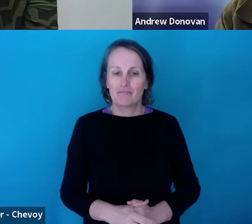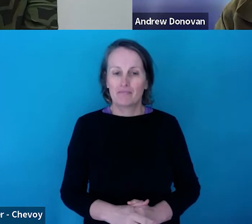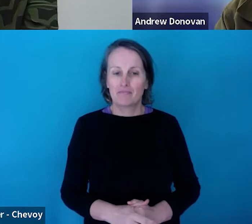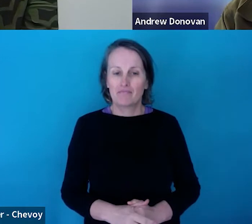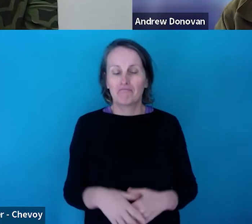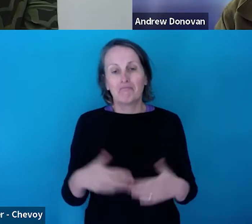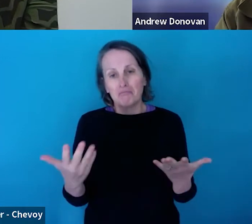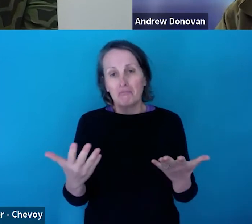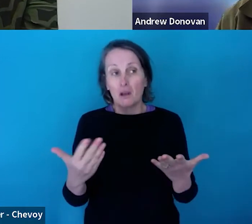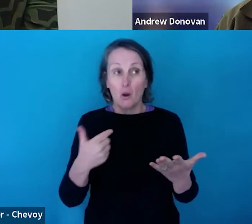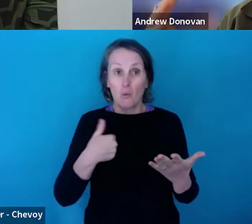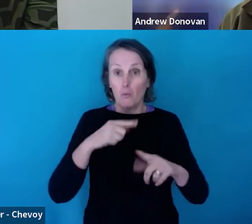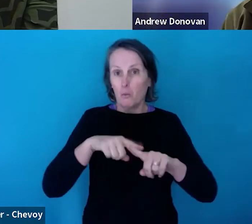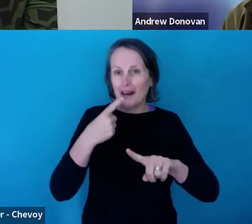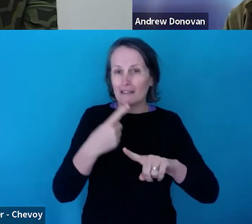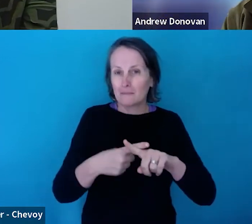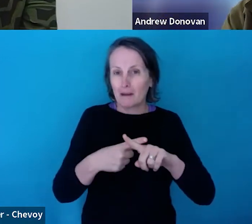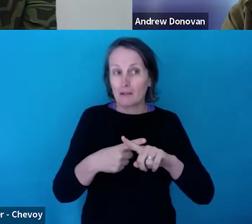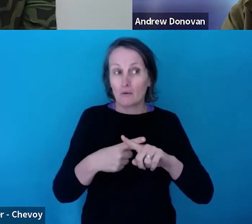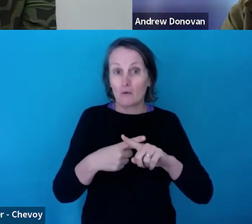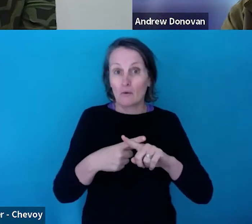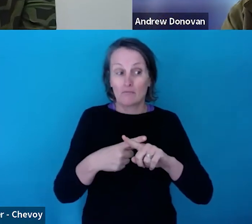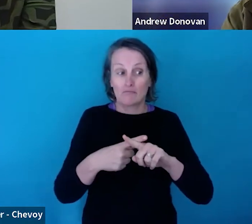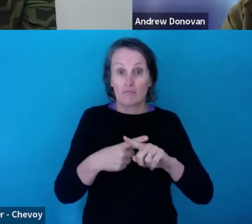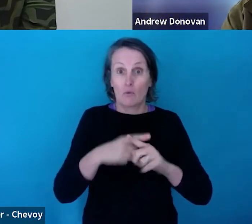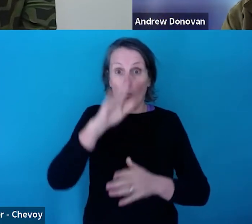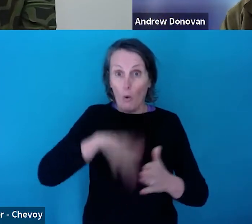guess - is our expectation that all of the money goes to Victoria, or can -